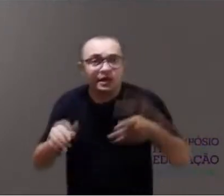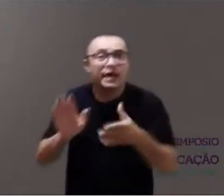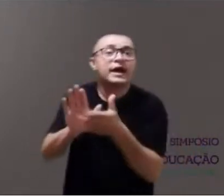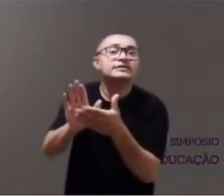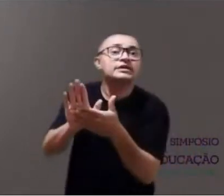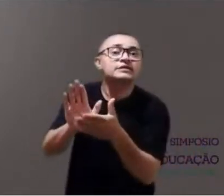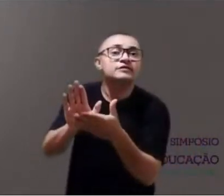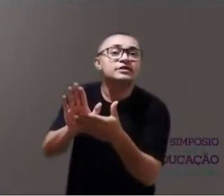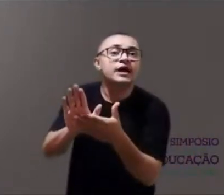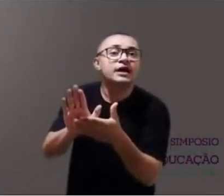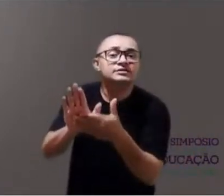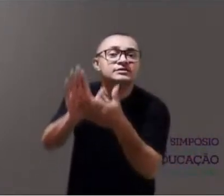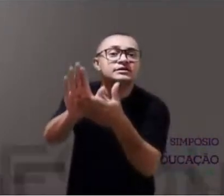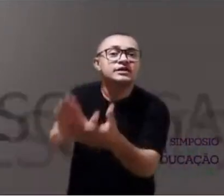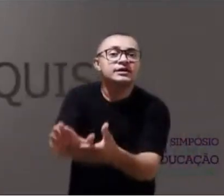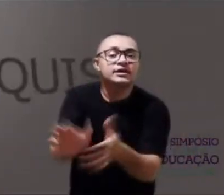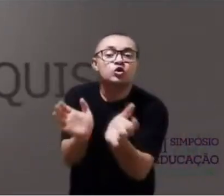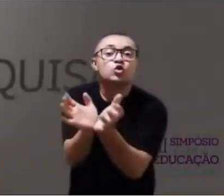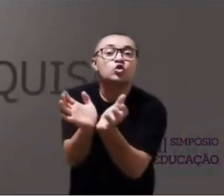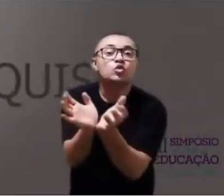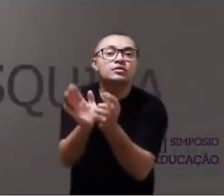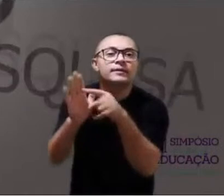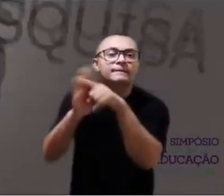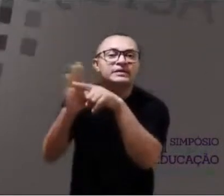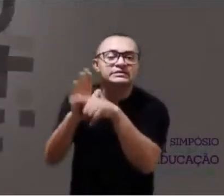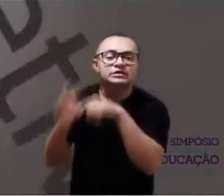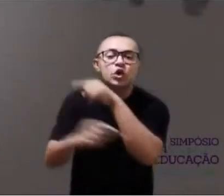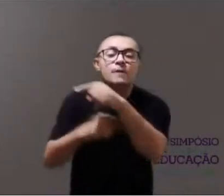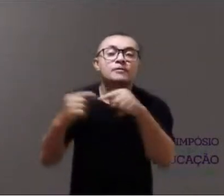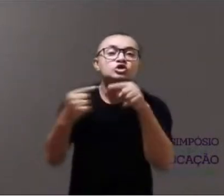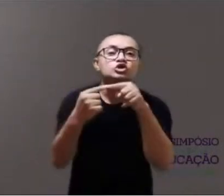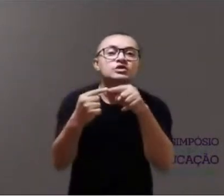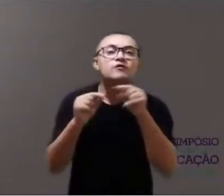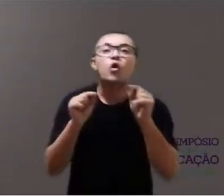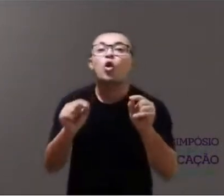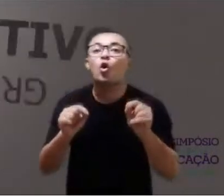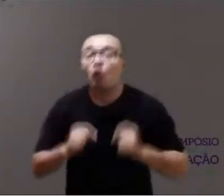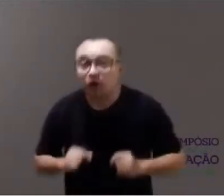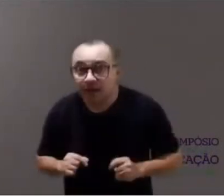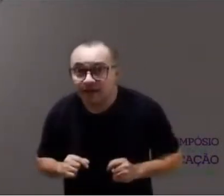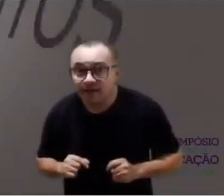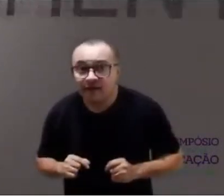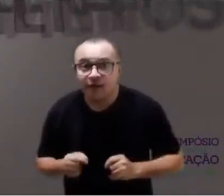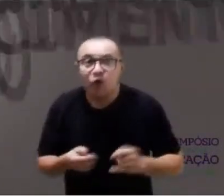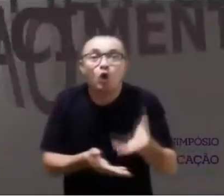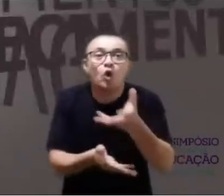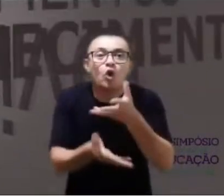Projects developed by this research group have as their main goal